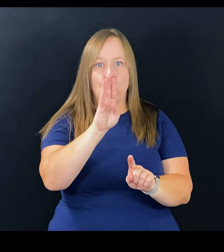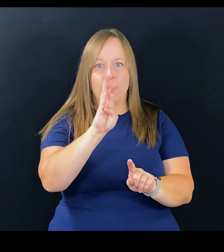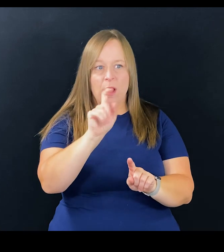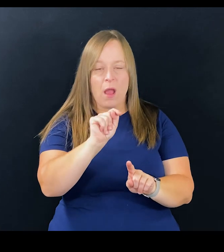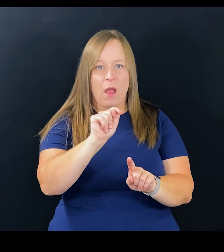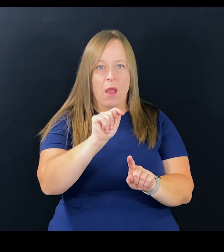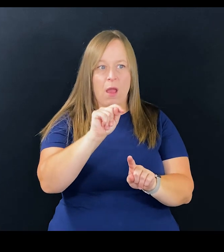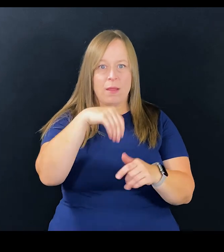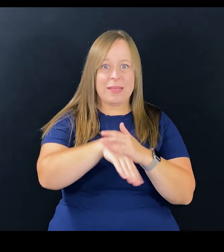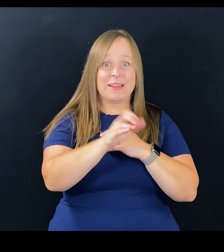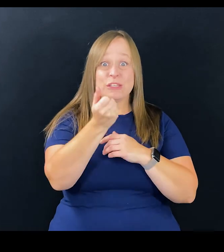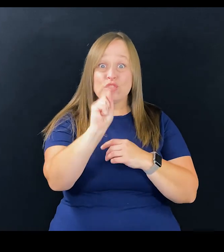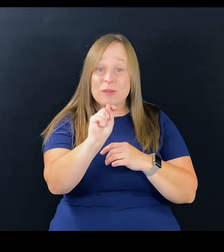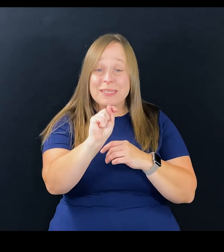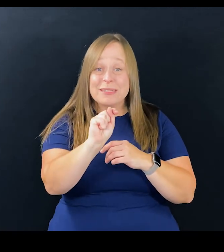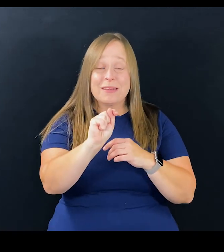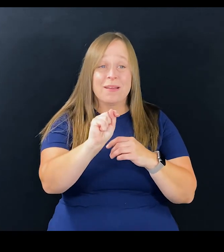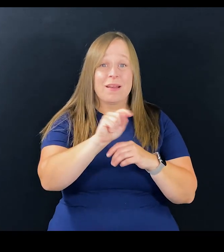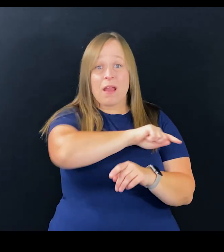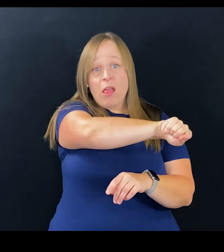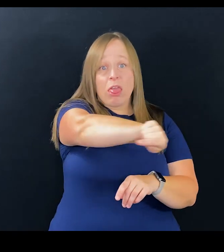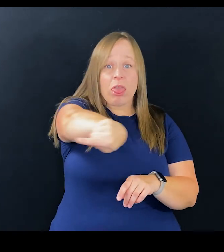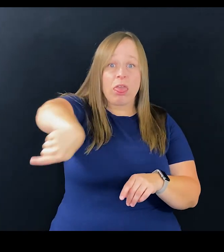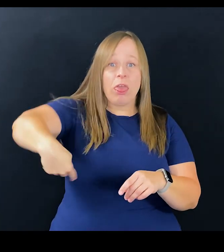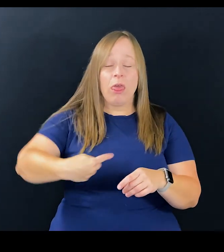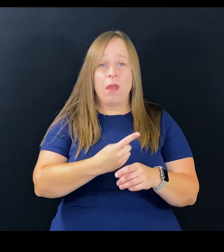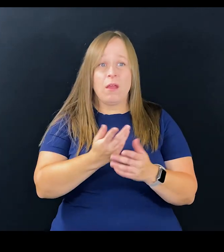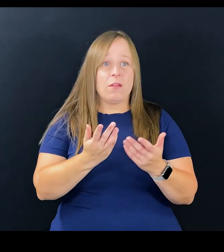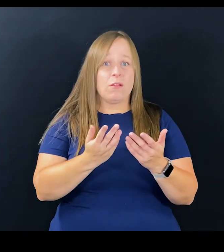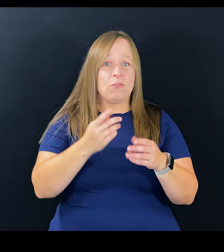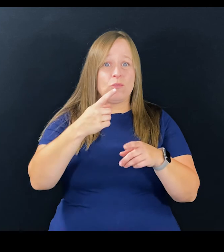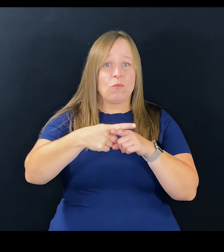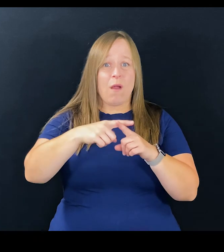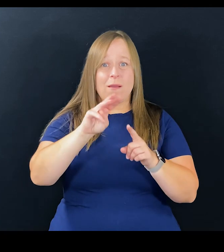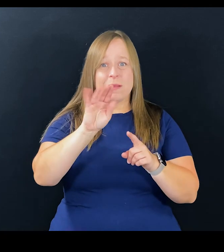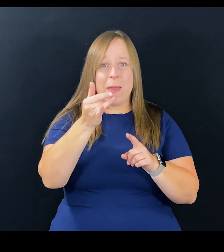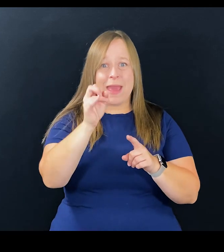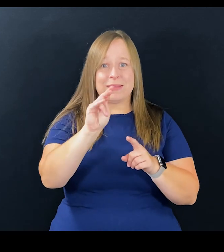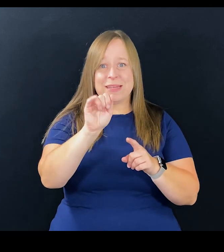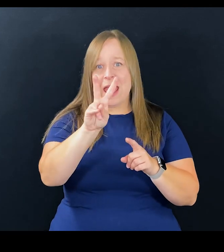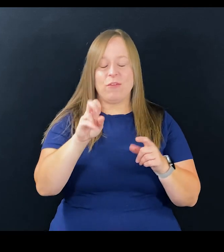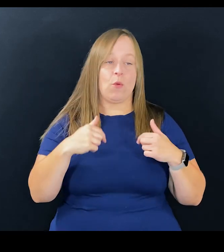and find some curb cut and then hop into the street and come back up to cross Madison Avenue.